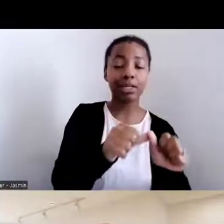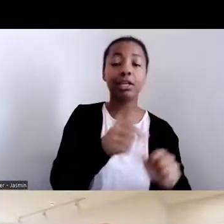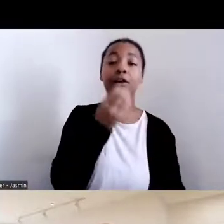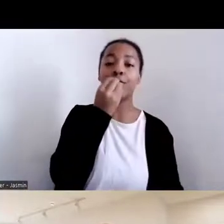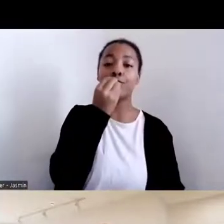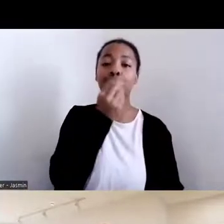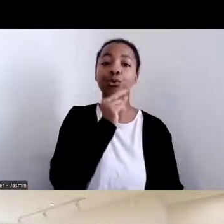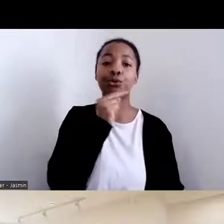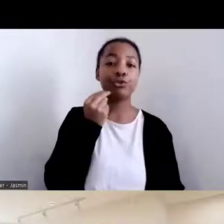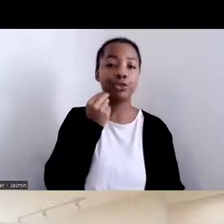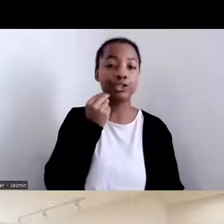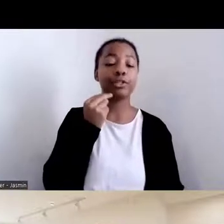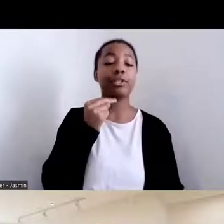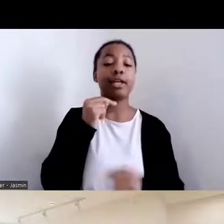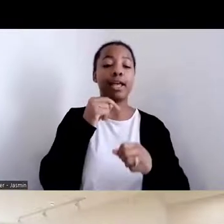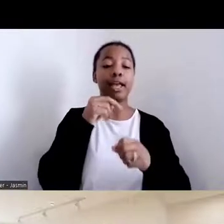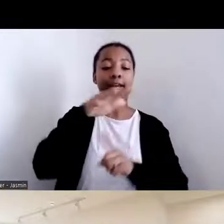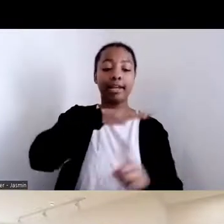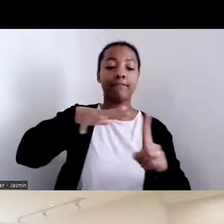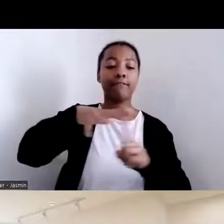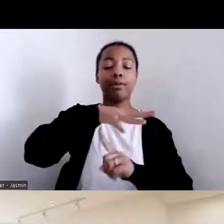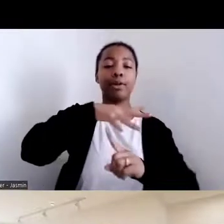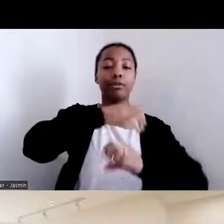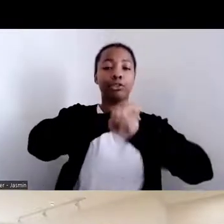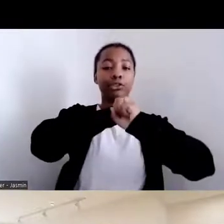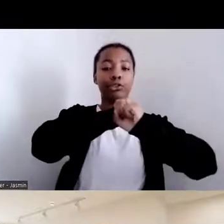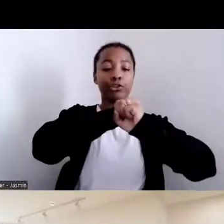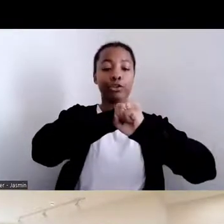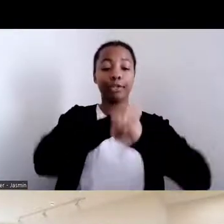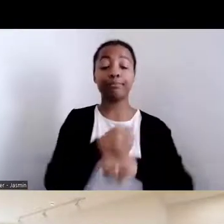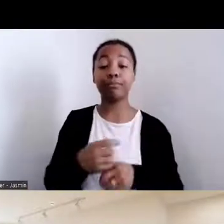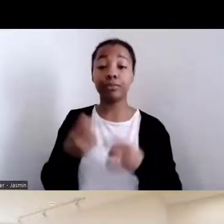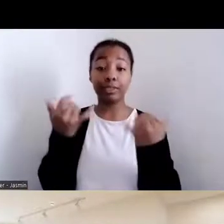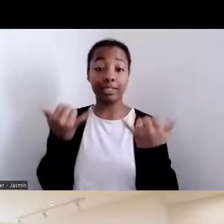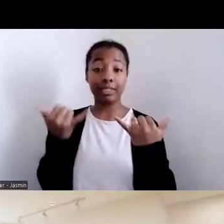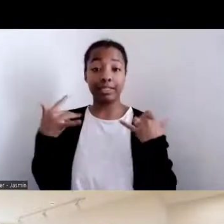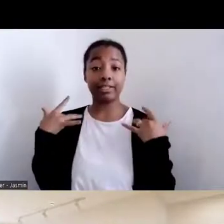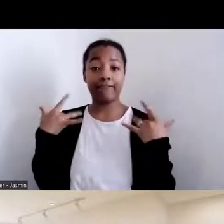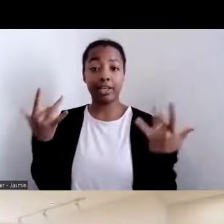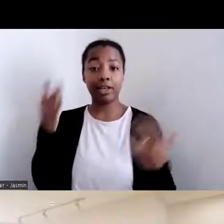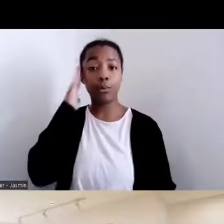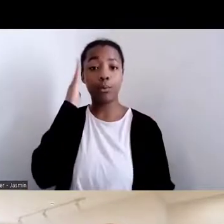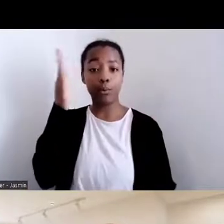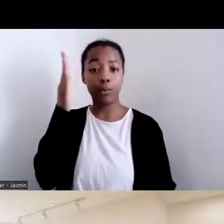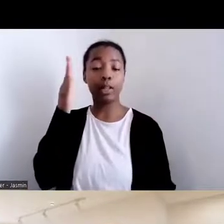During today's event, we will learn about the influence of corn and maize on public health and society.